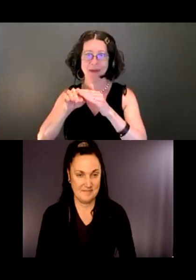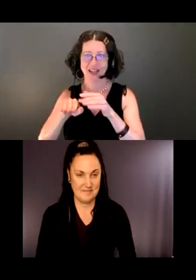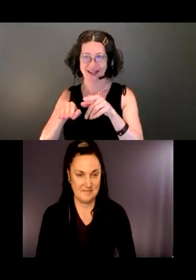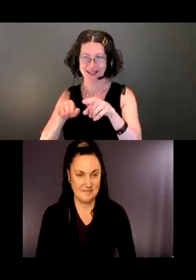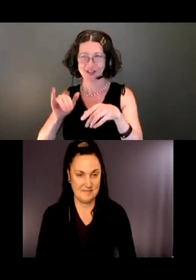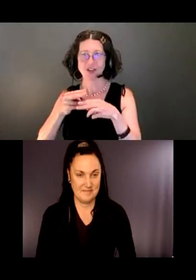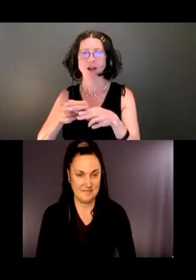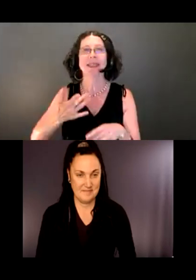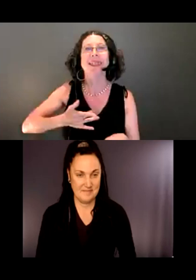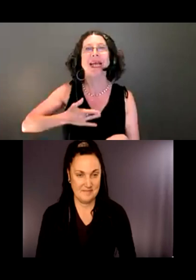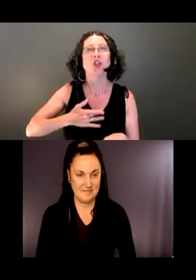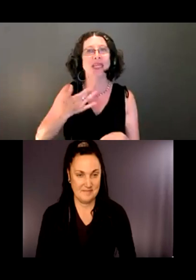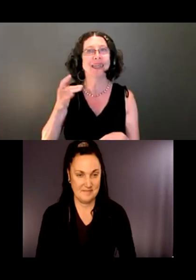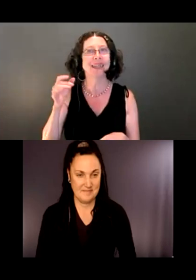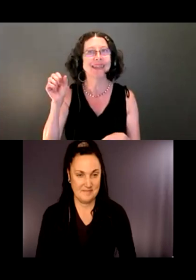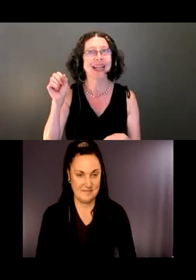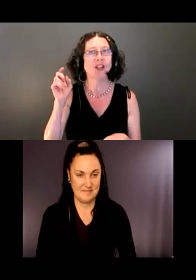The sensory trail has sensory stops.